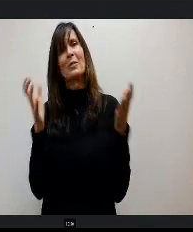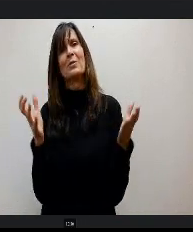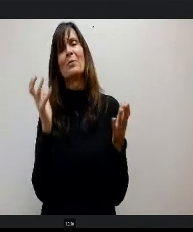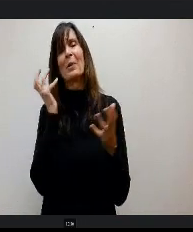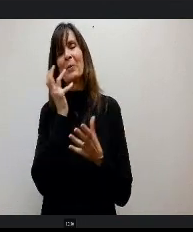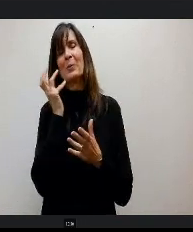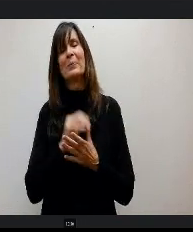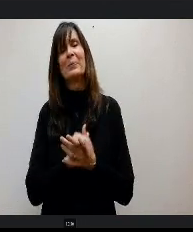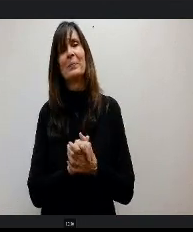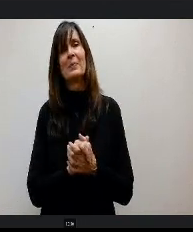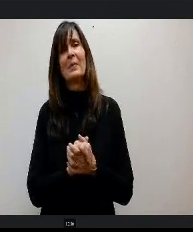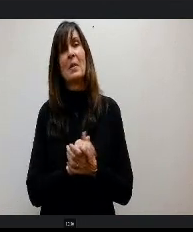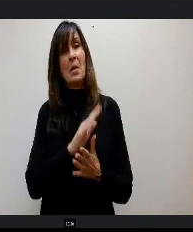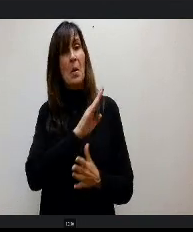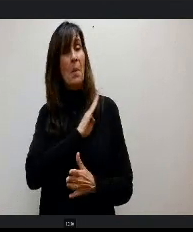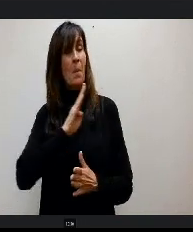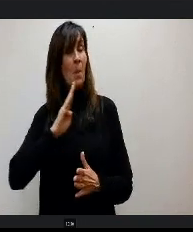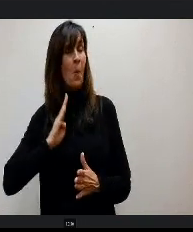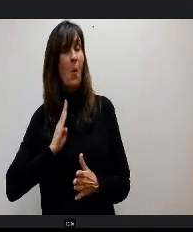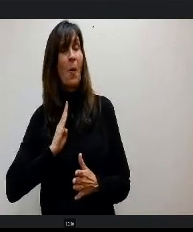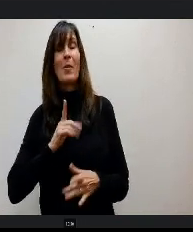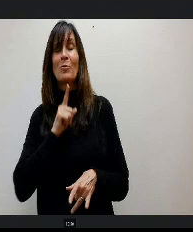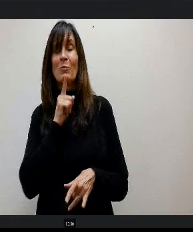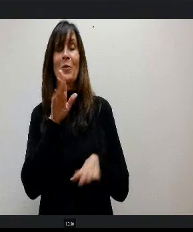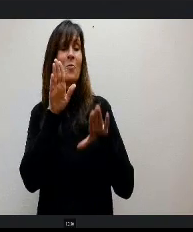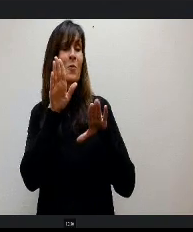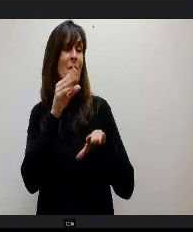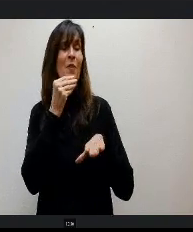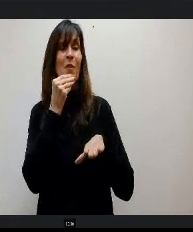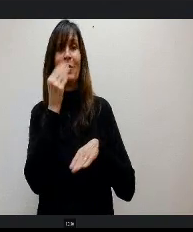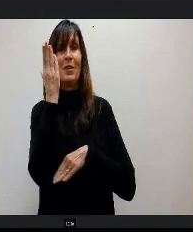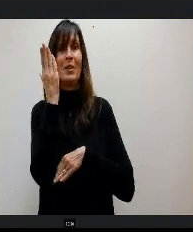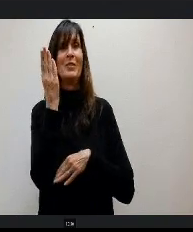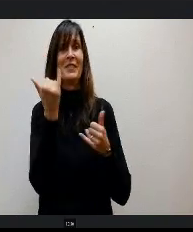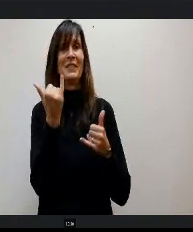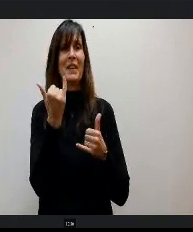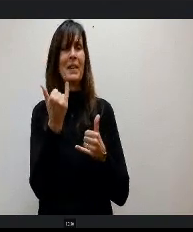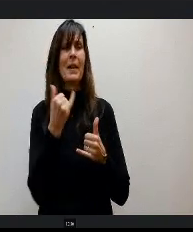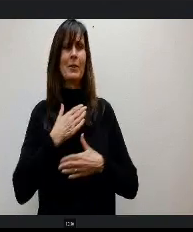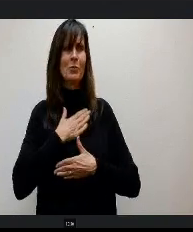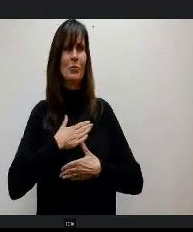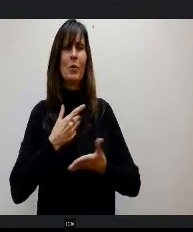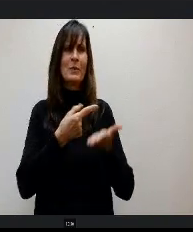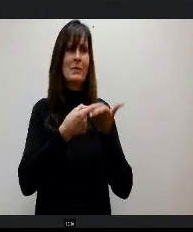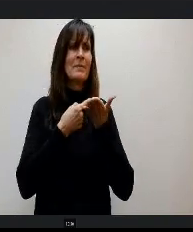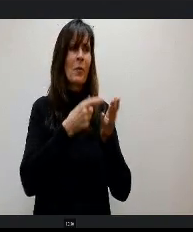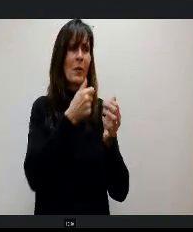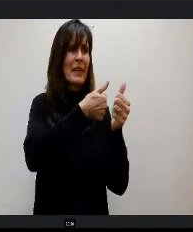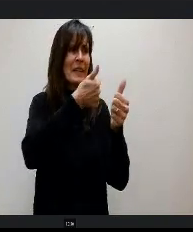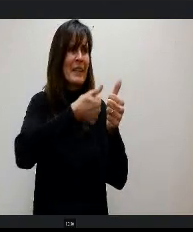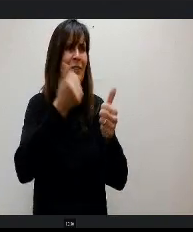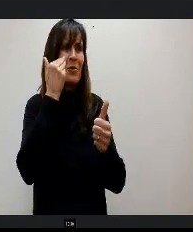I want to thank the board. We had a really great lunch today and I enjoy getting to talk to you all and get to know you a little bit better